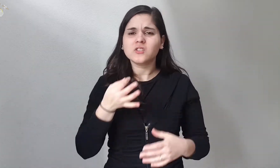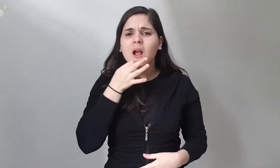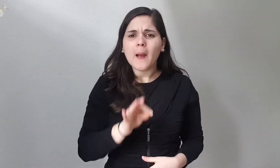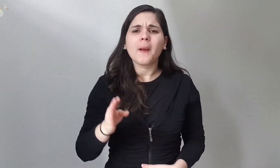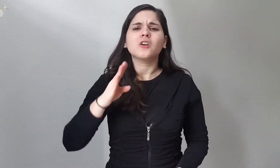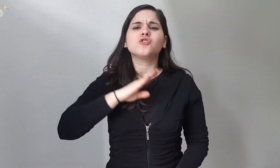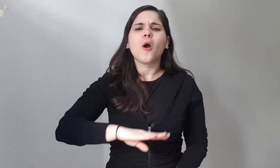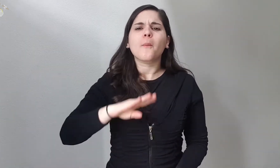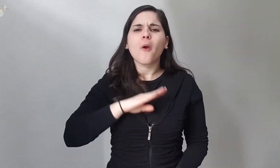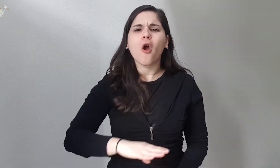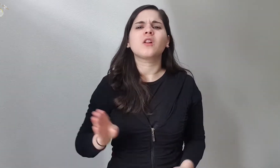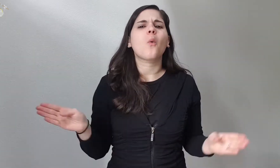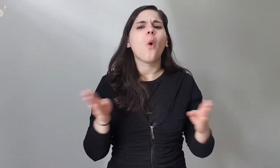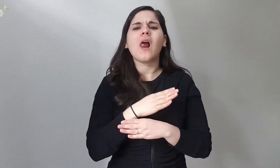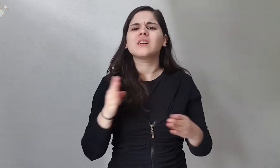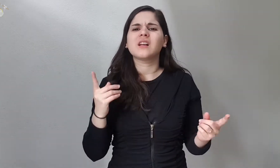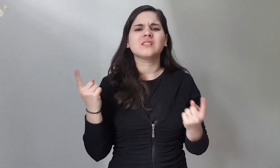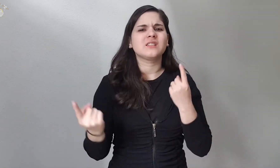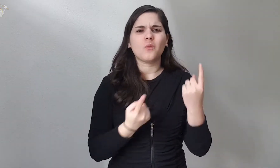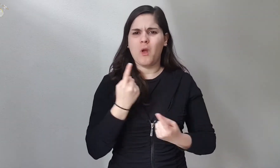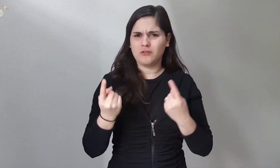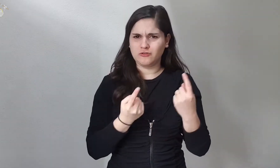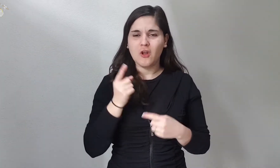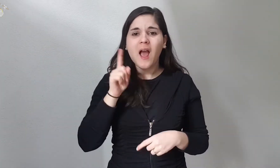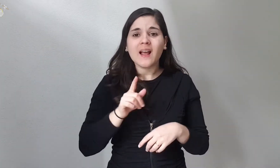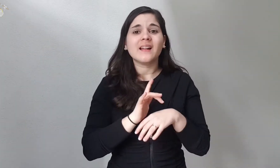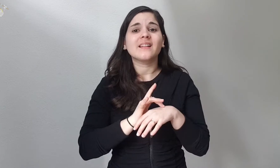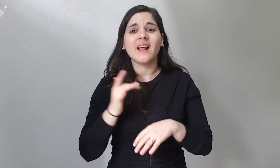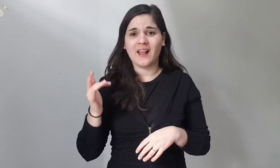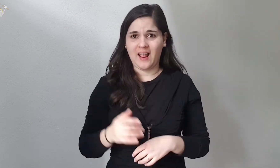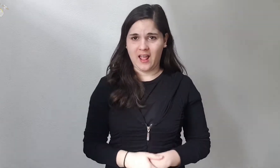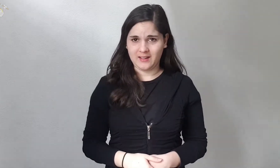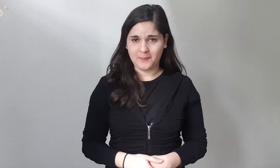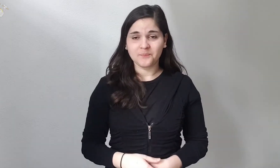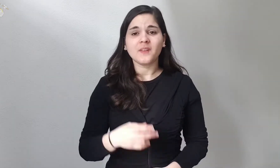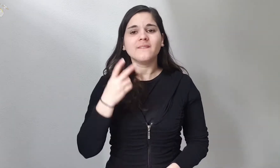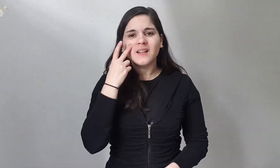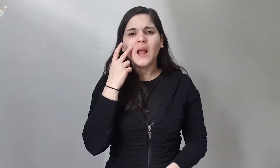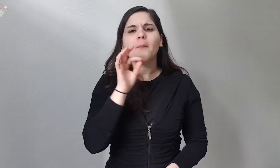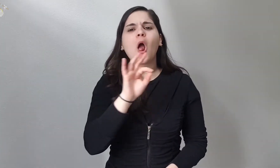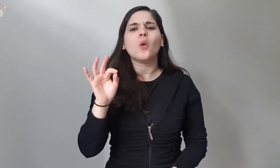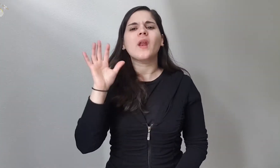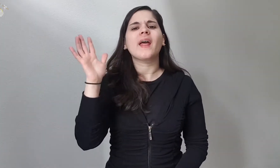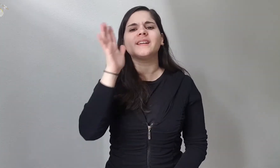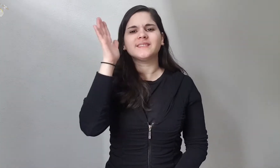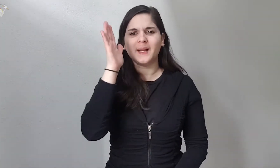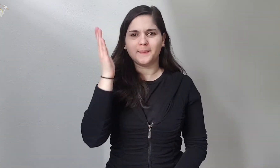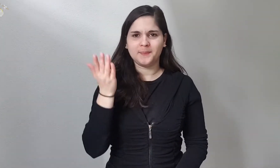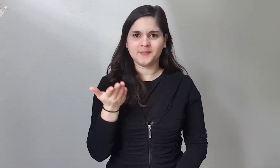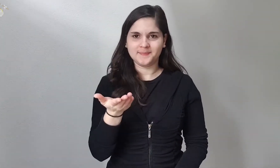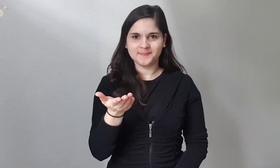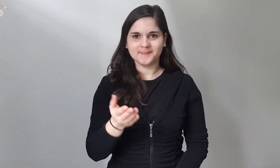capable of withstanding any situation, even delicate. Let's see some examples.